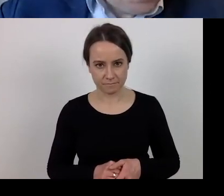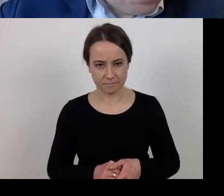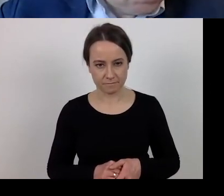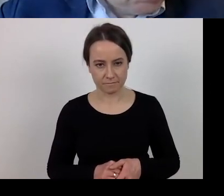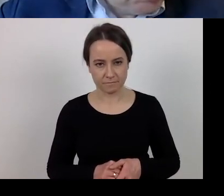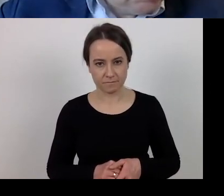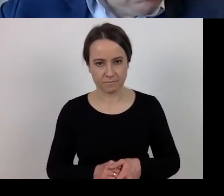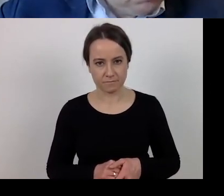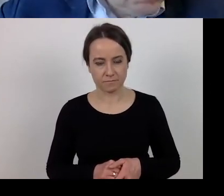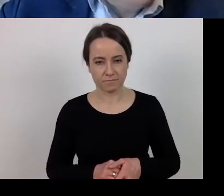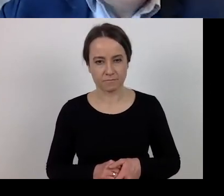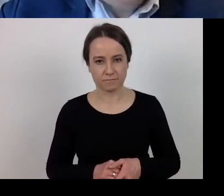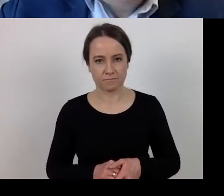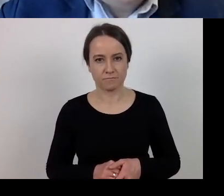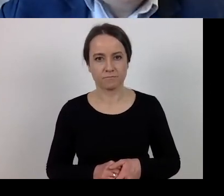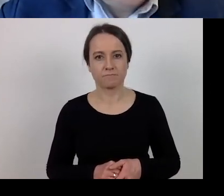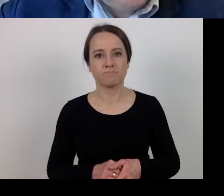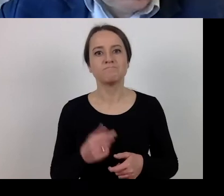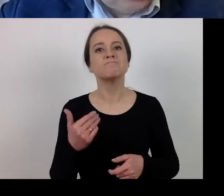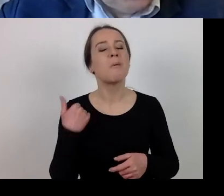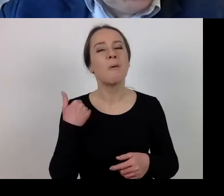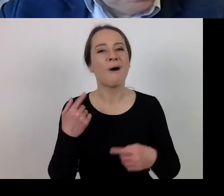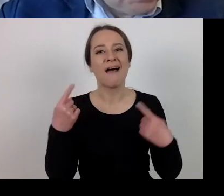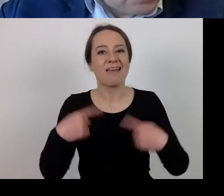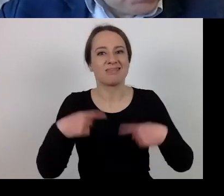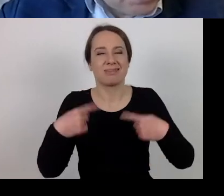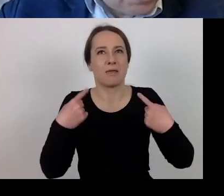the pandemic's unpredictability and the resulting threats.